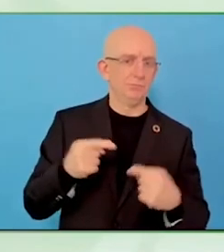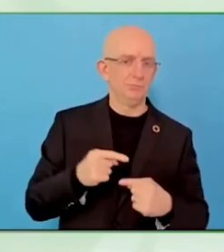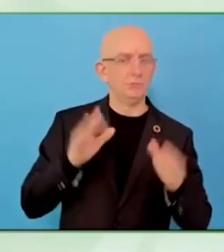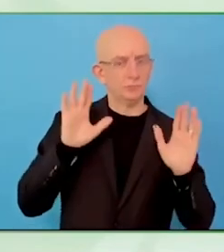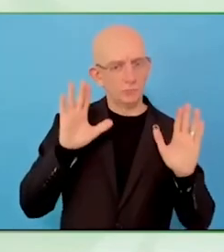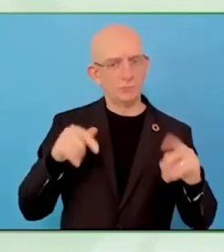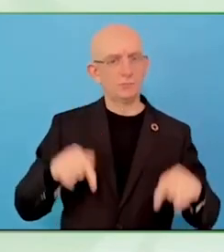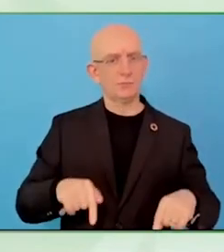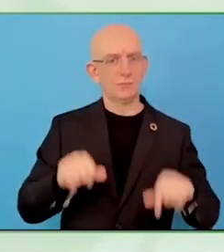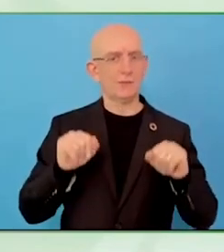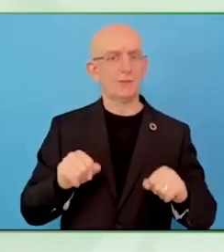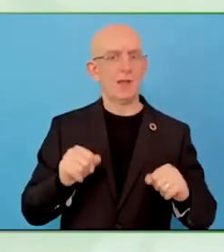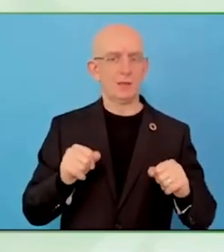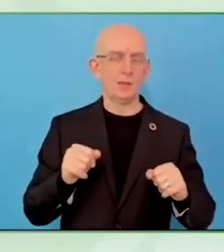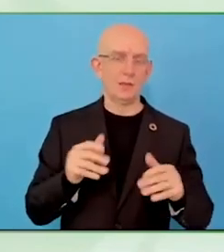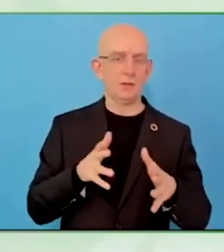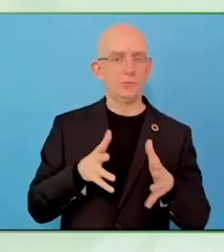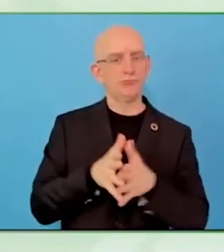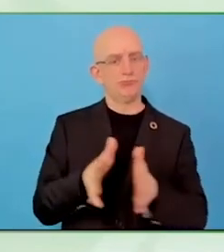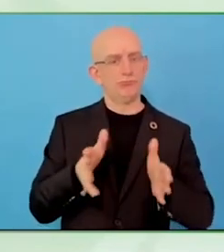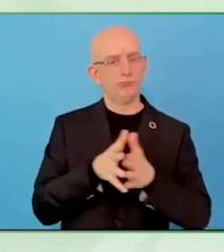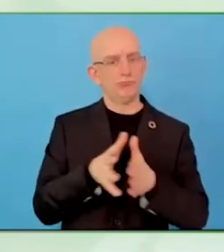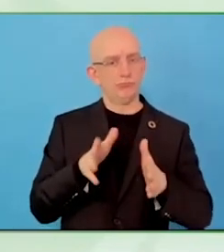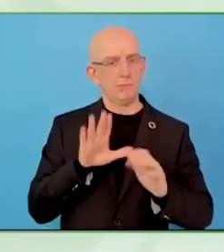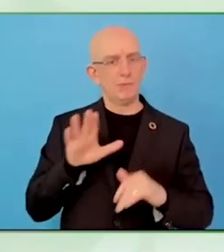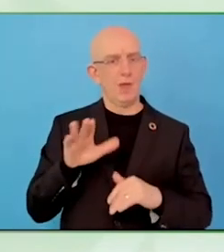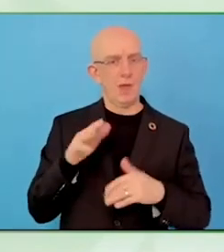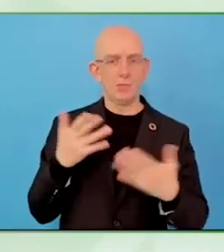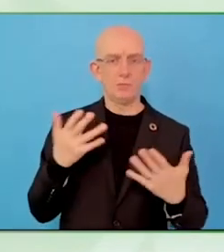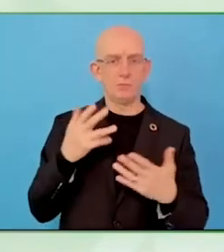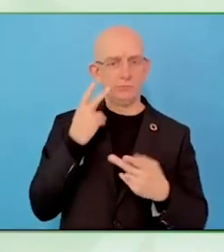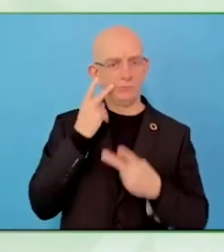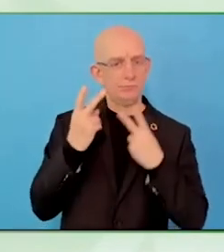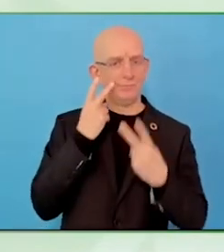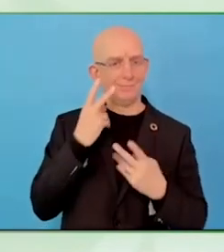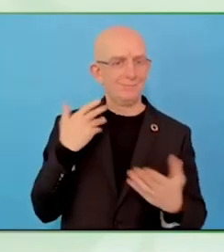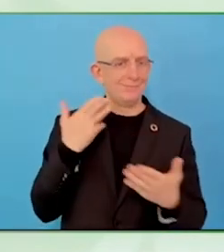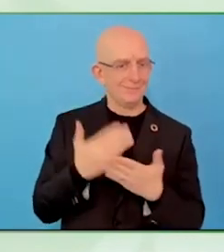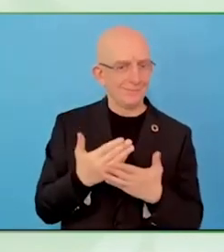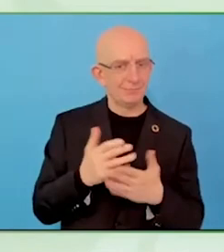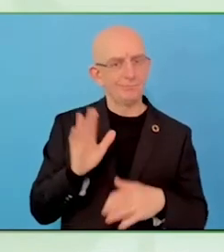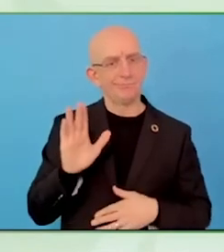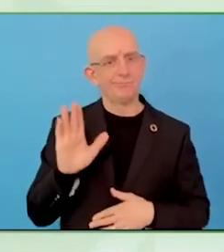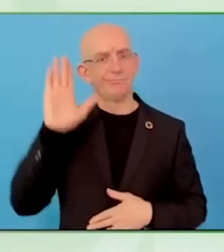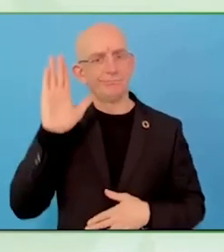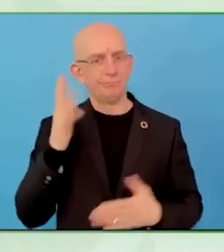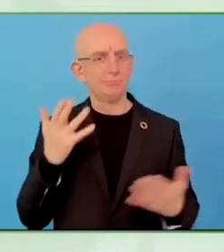have different needs, not only to have food or to have access to